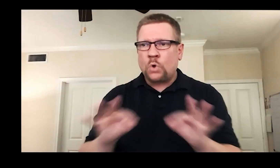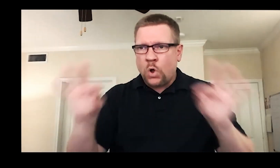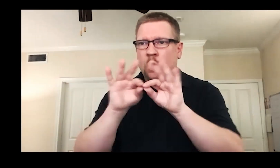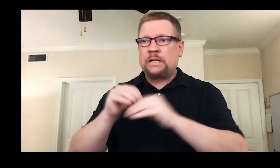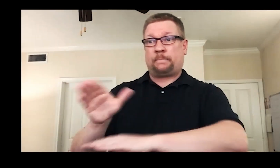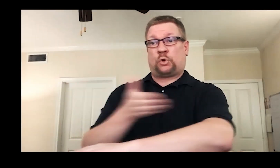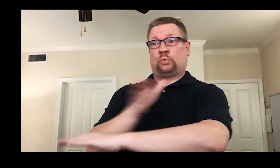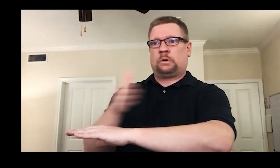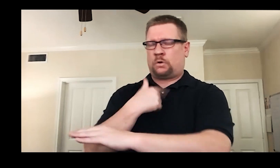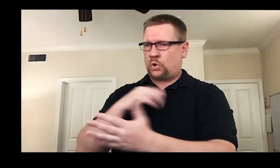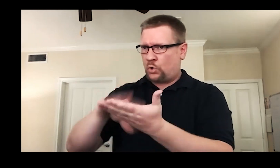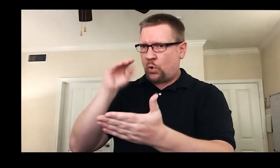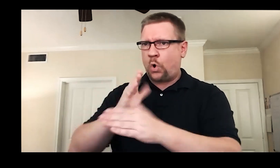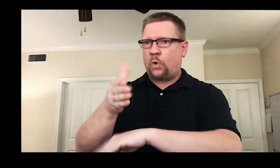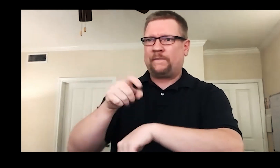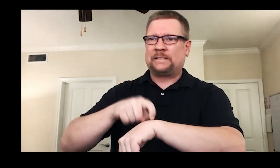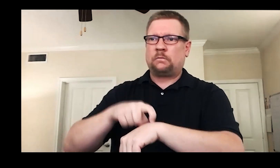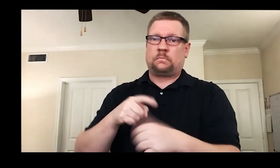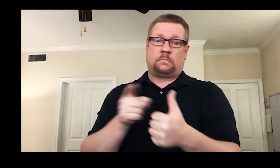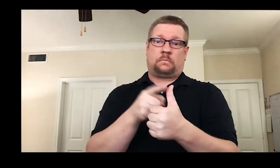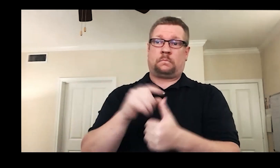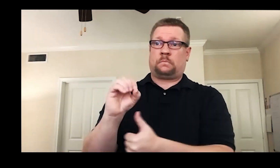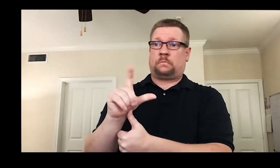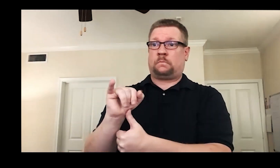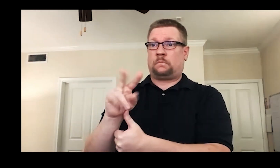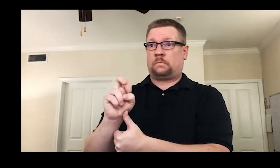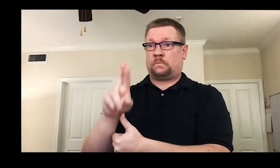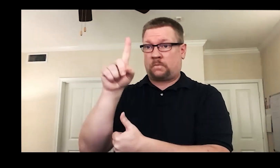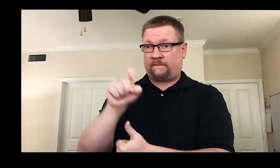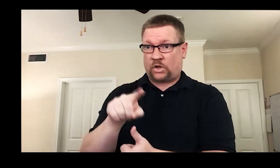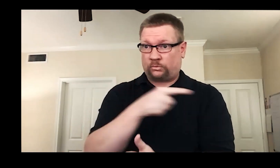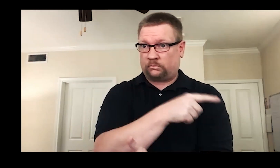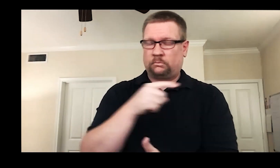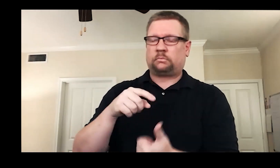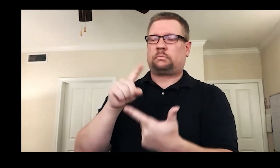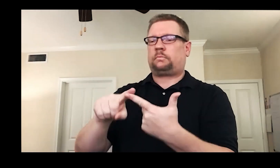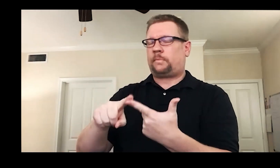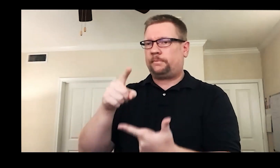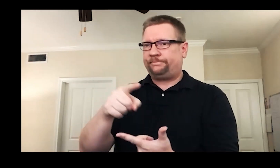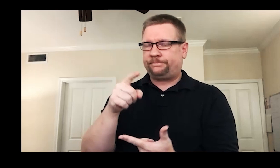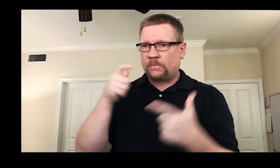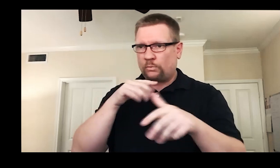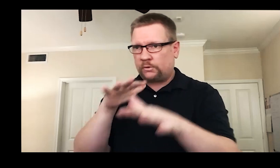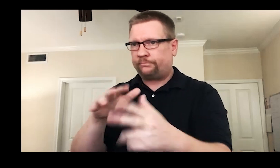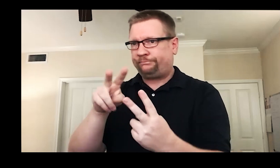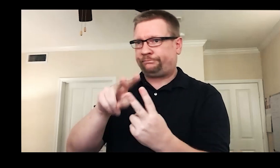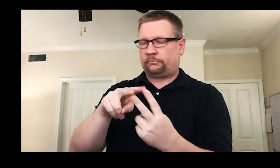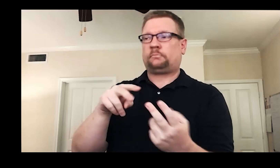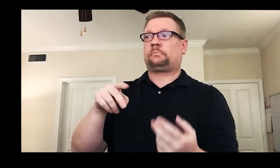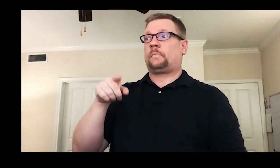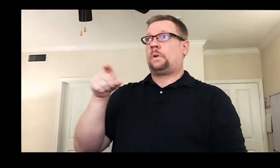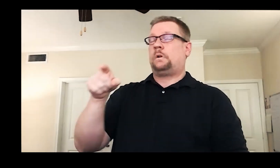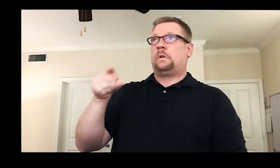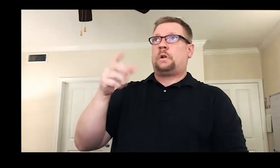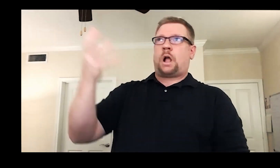Having had experience ‘Oliver!’, ‘Big River’,